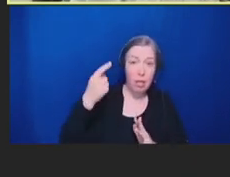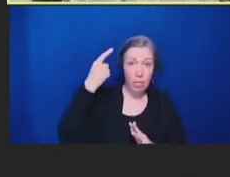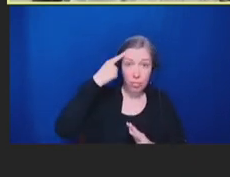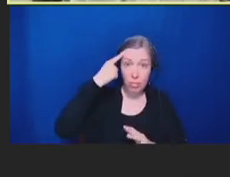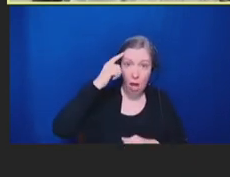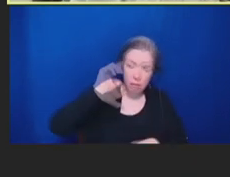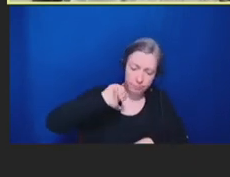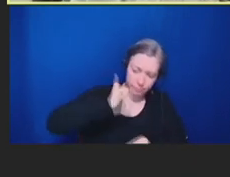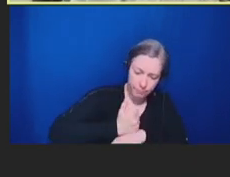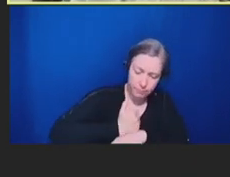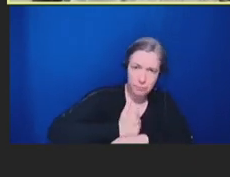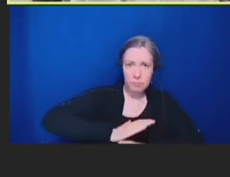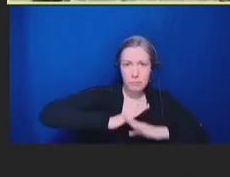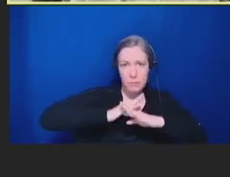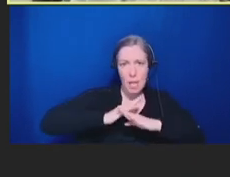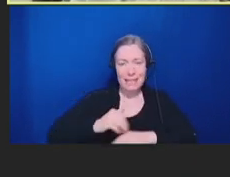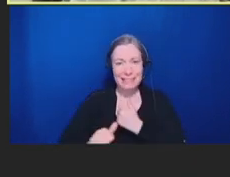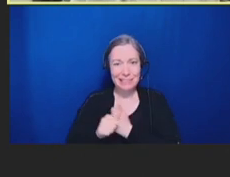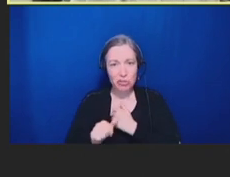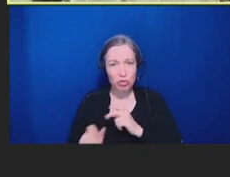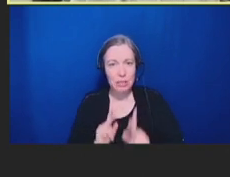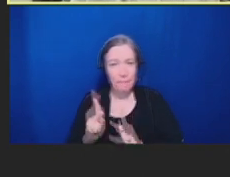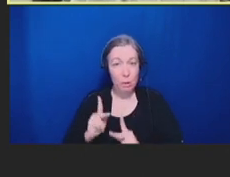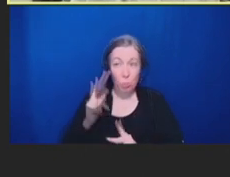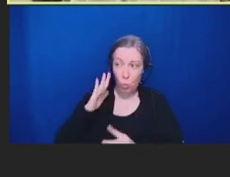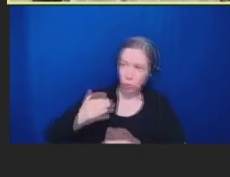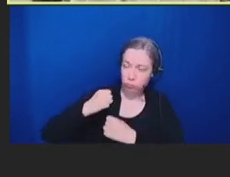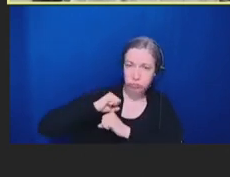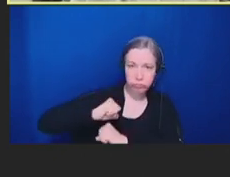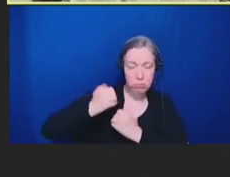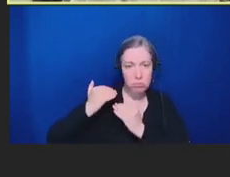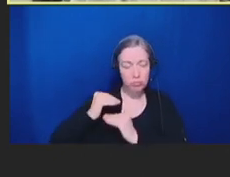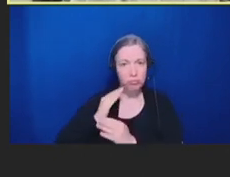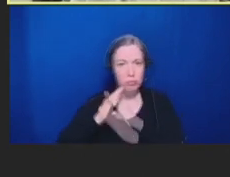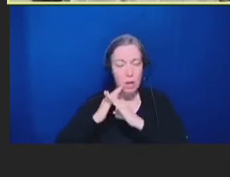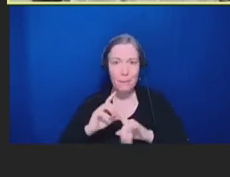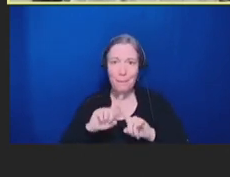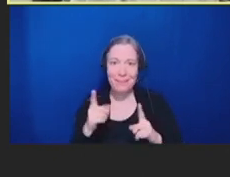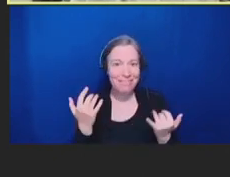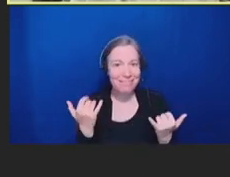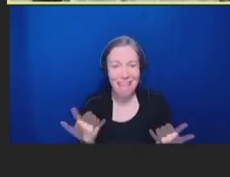dangerous factions. But people no longer need to go through political representatives to